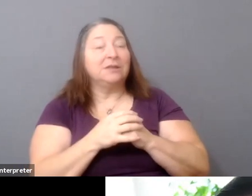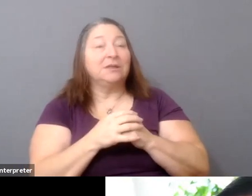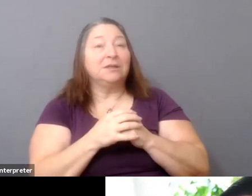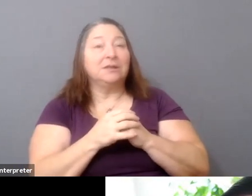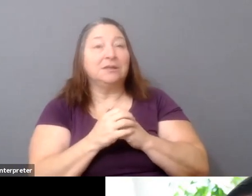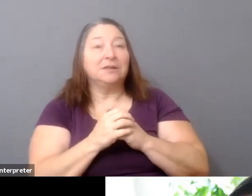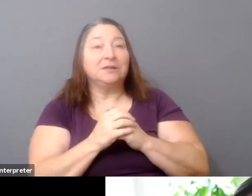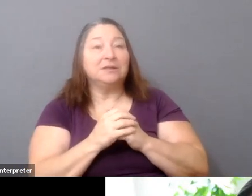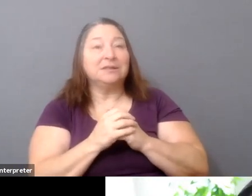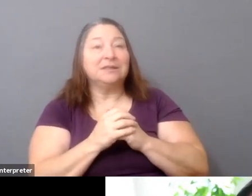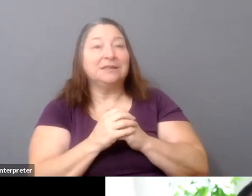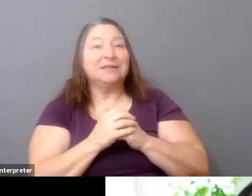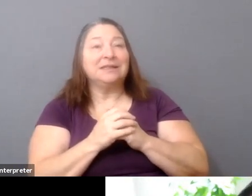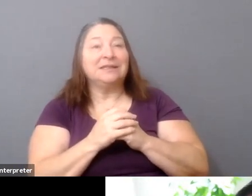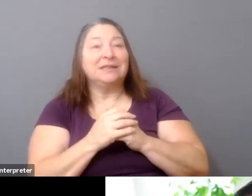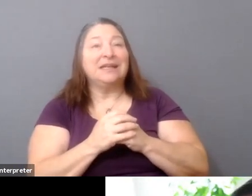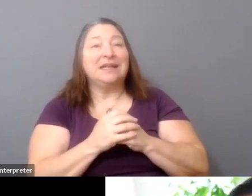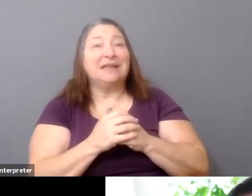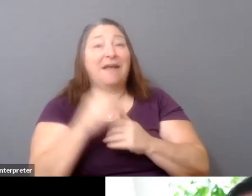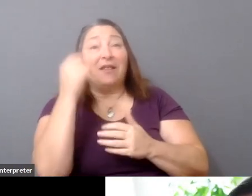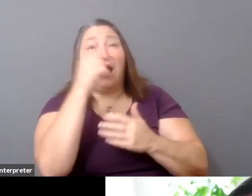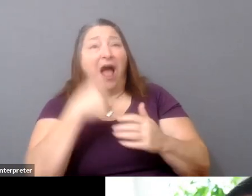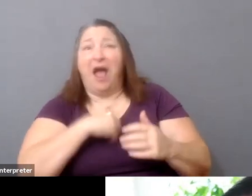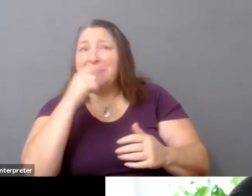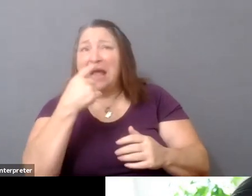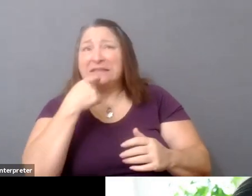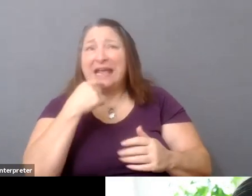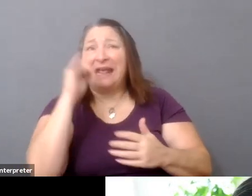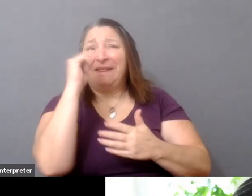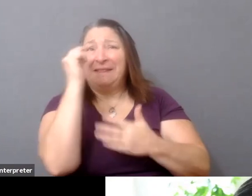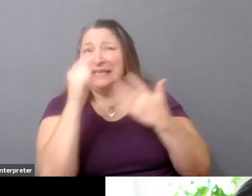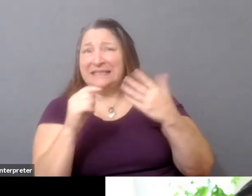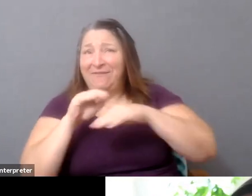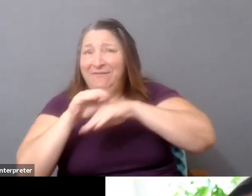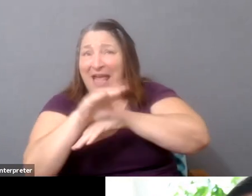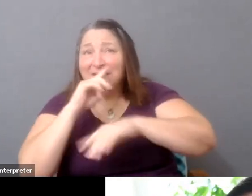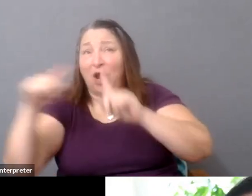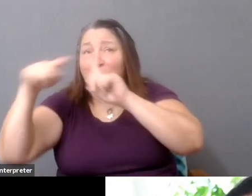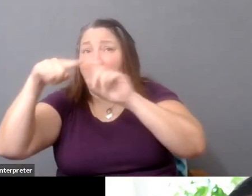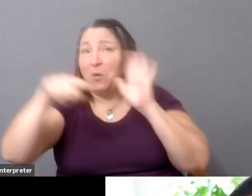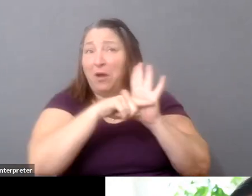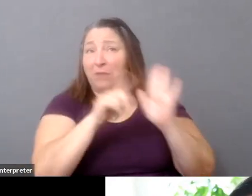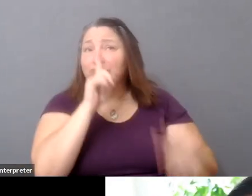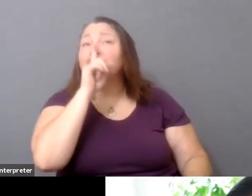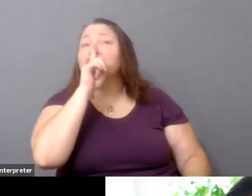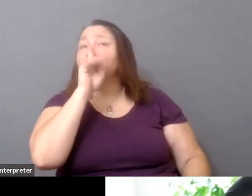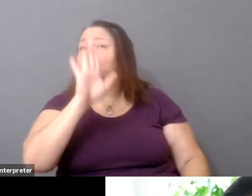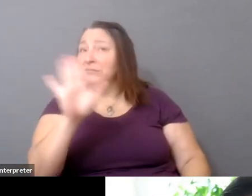these effects are not necessarily good or bad. They just kind of are. So it's allowed us to move away from, say,